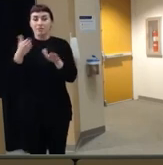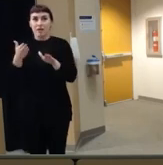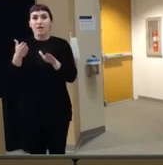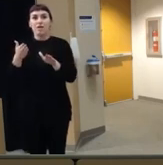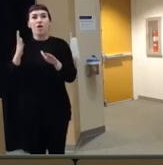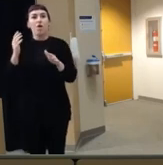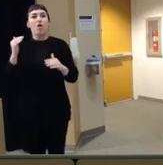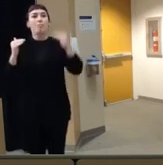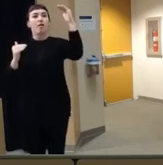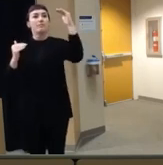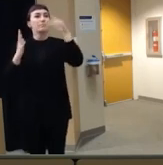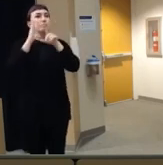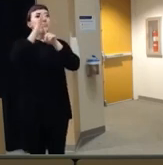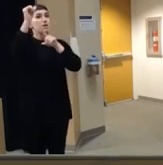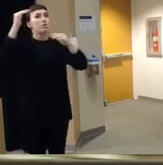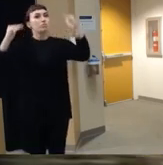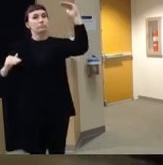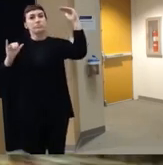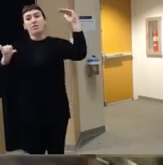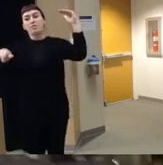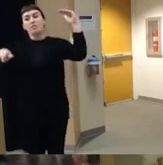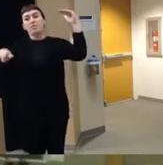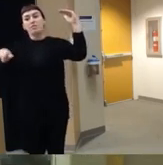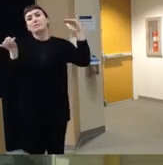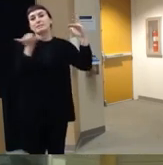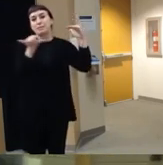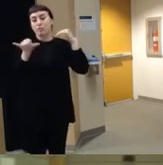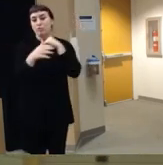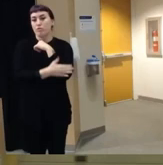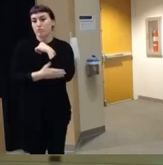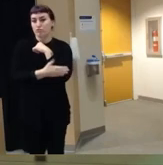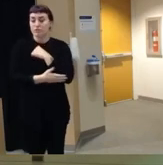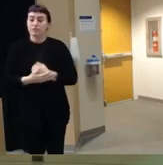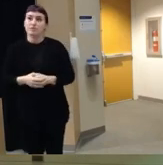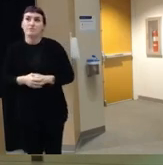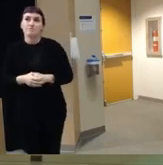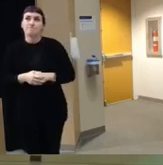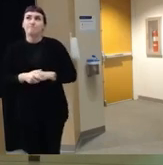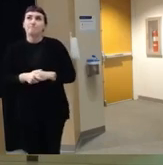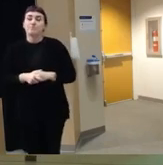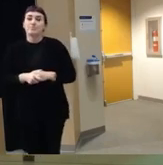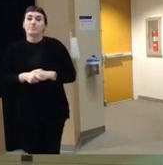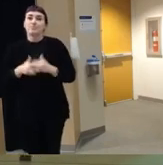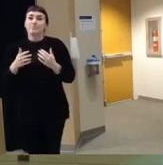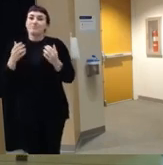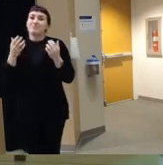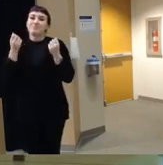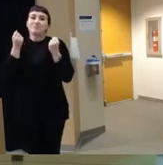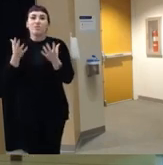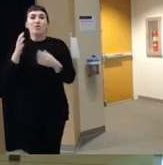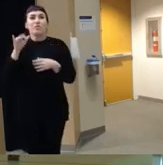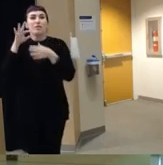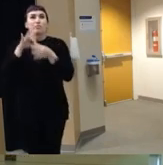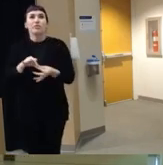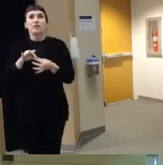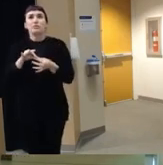and beyond um that of other similar countries um again a lot of it is kind of this um Second